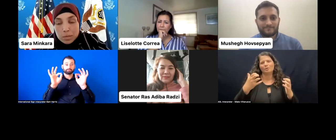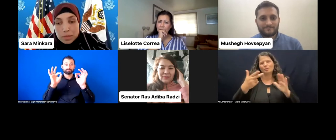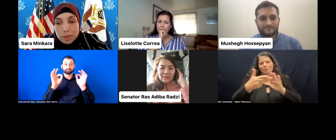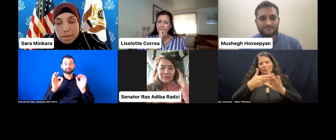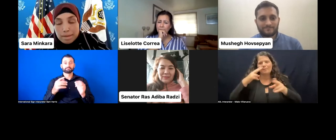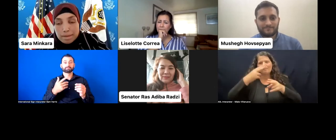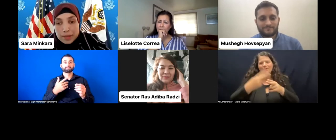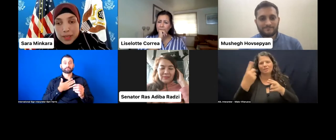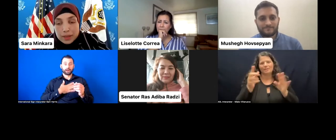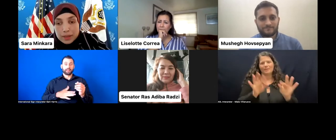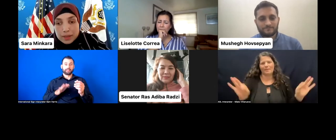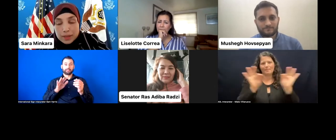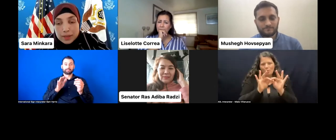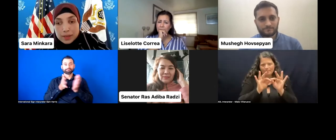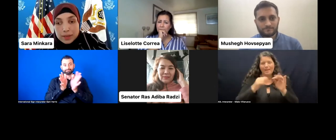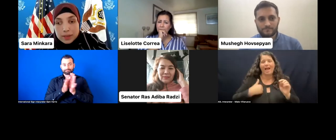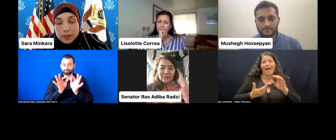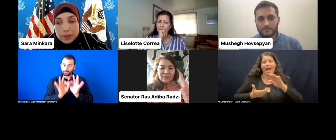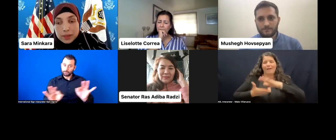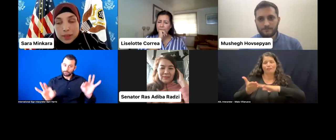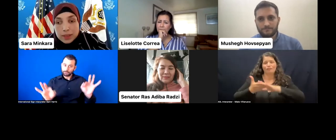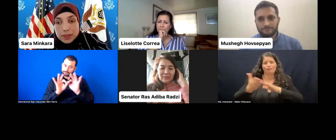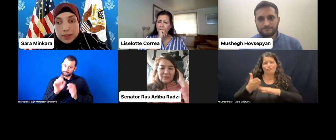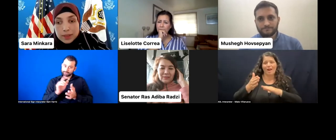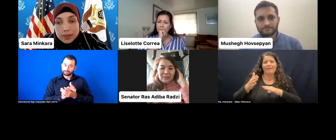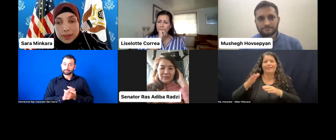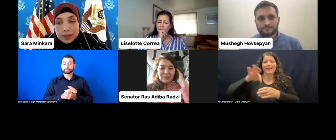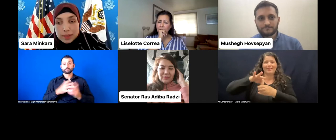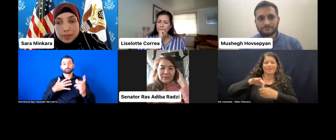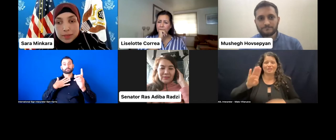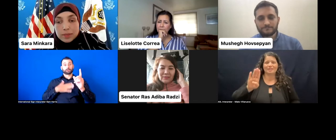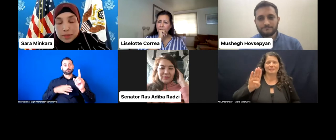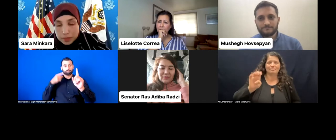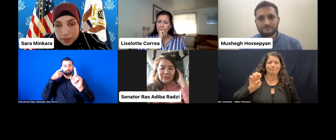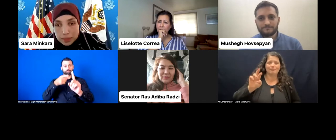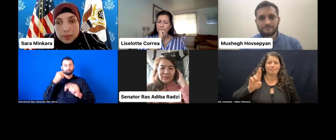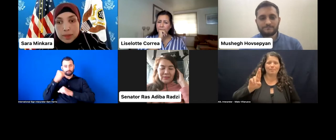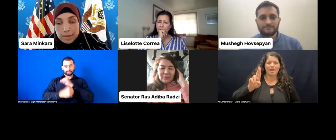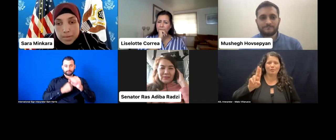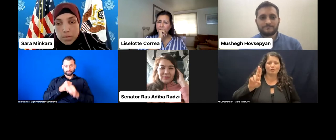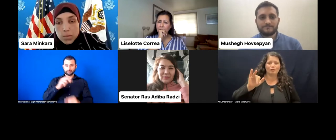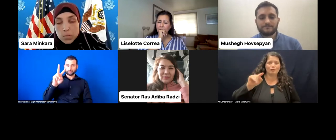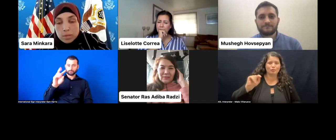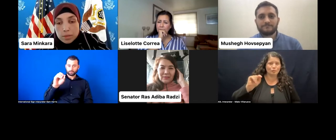as I ran the elections in 2016 in Beirut for municipality, as I told you when you were here.